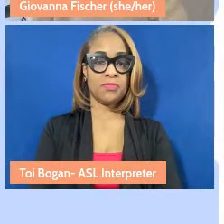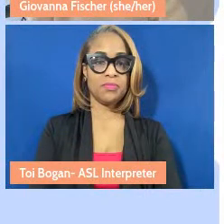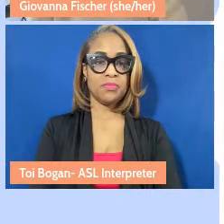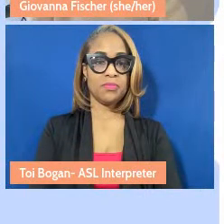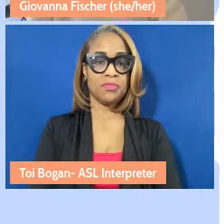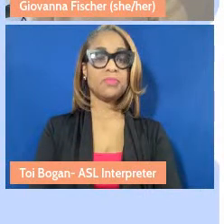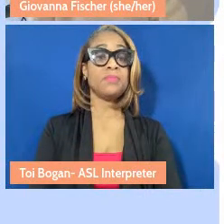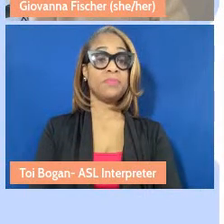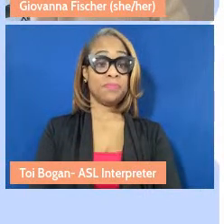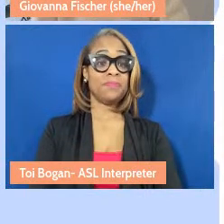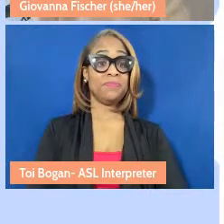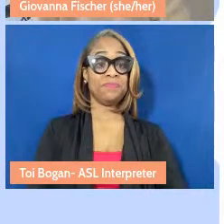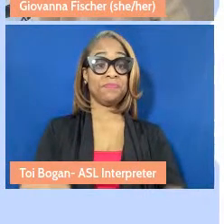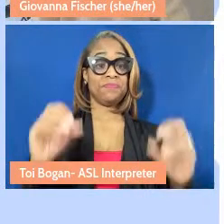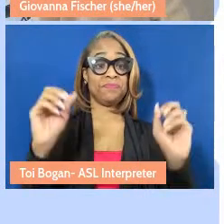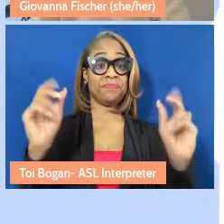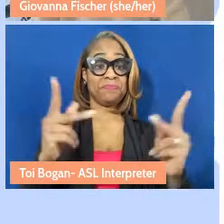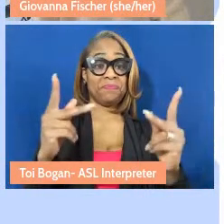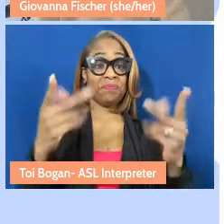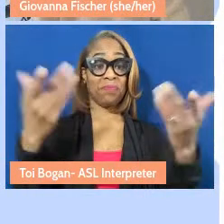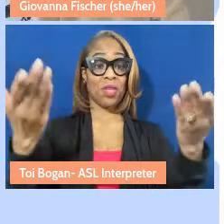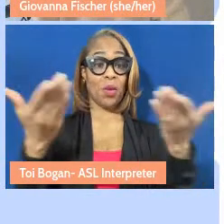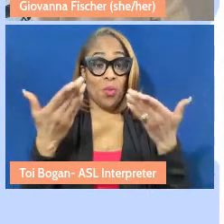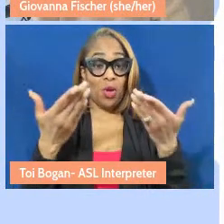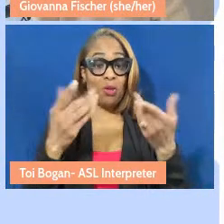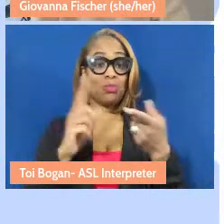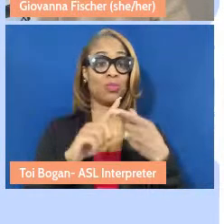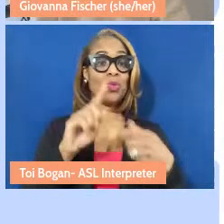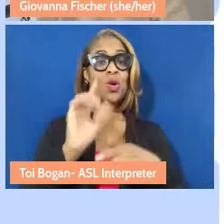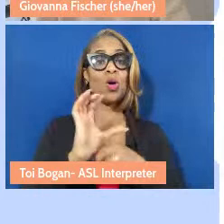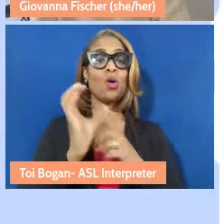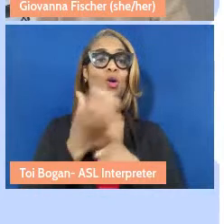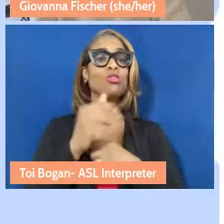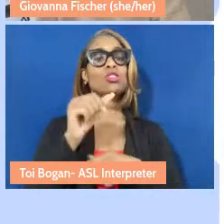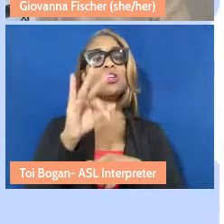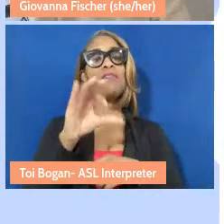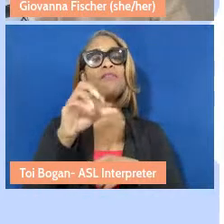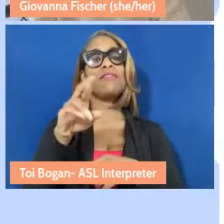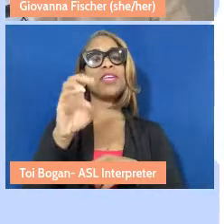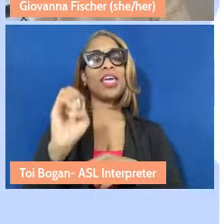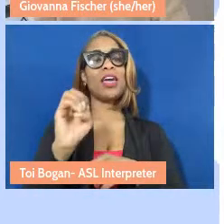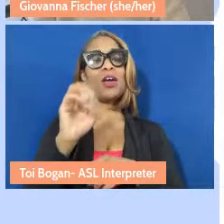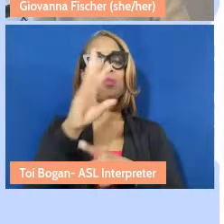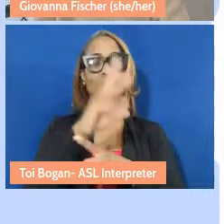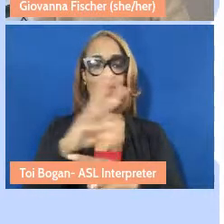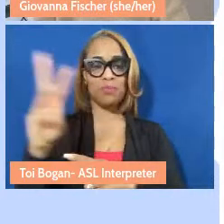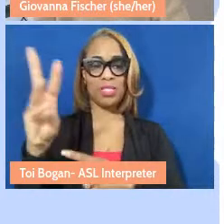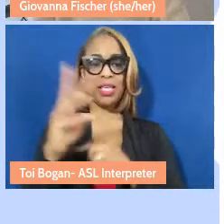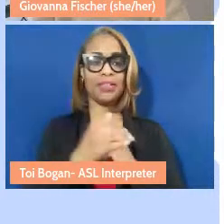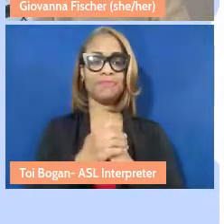All right, welcome to the Cultures of Care website. We're going to navigate